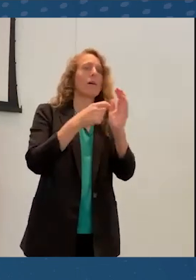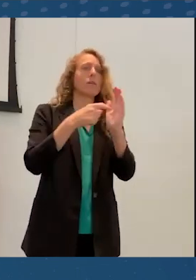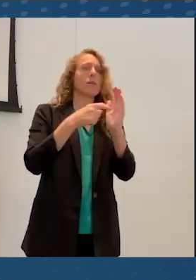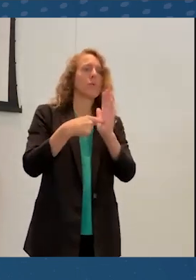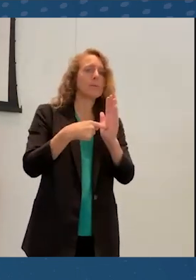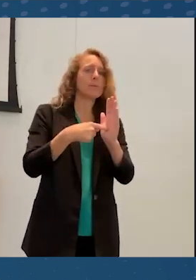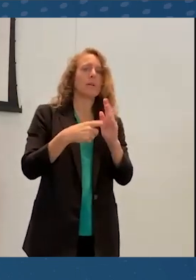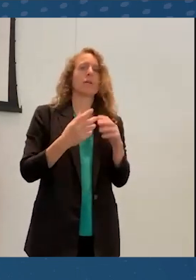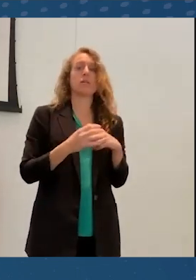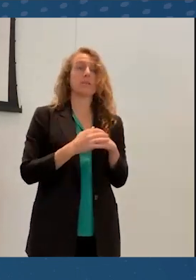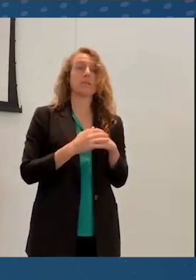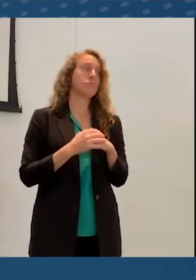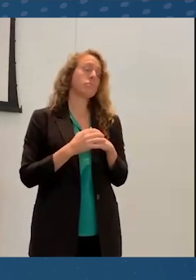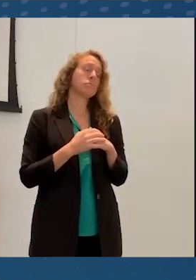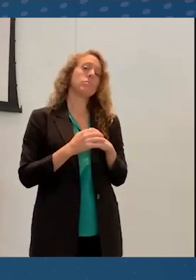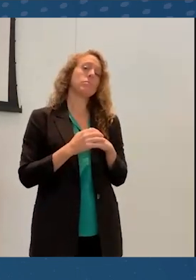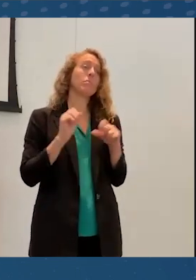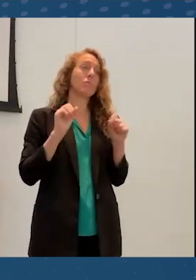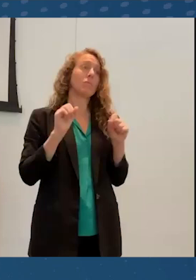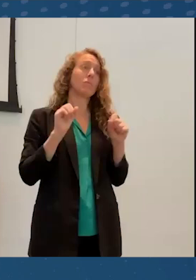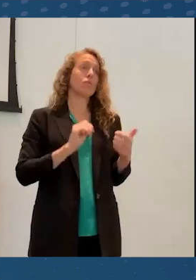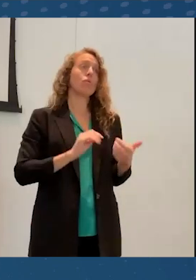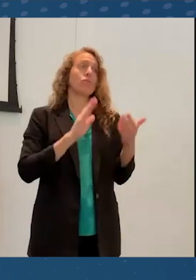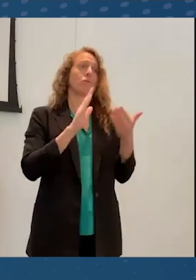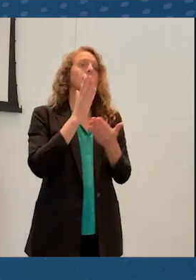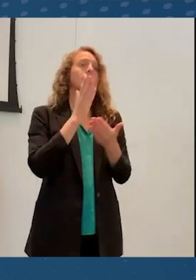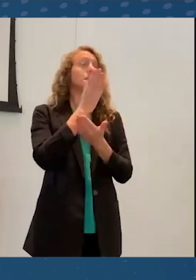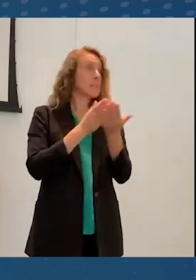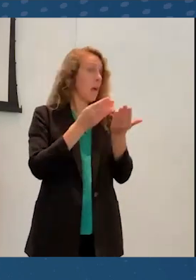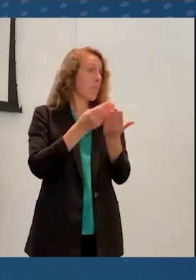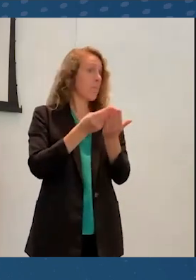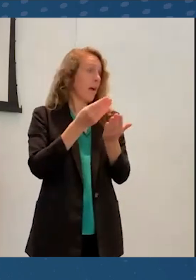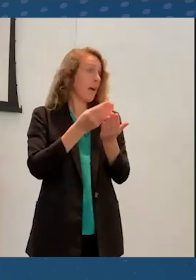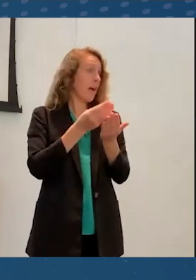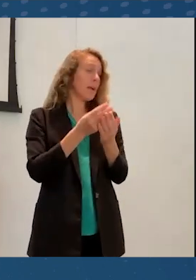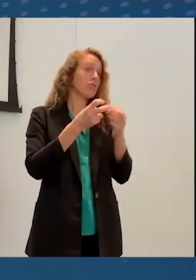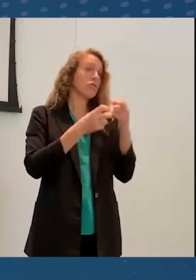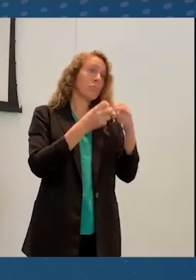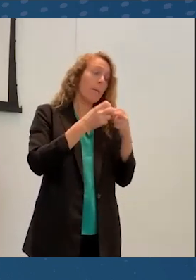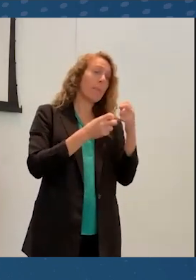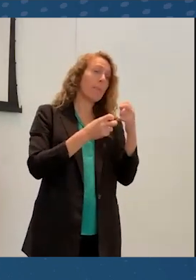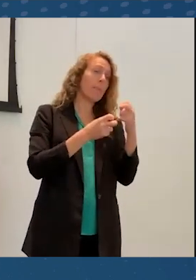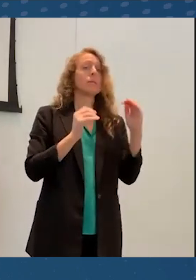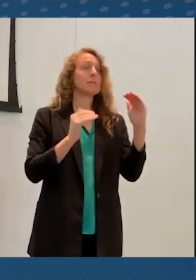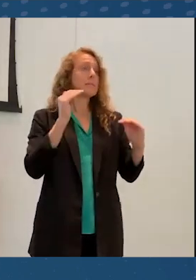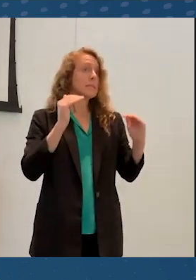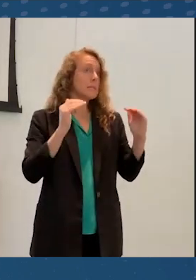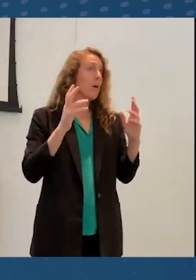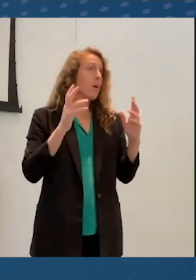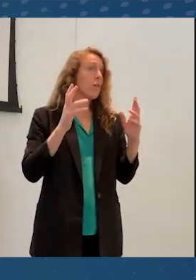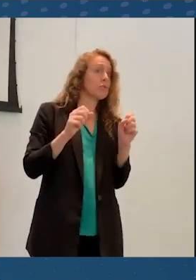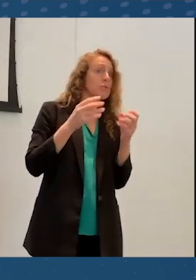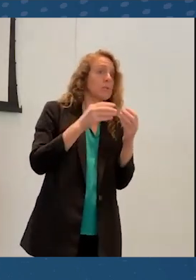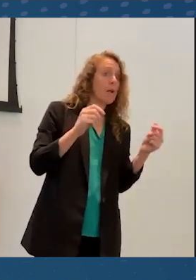This could address some financial and infrastructure disparities as well as accommodating people's